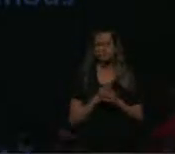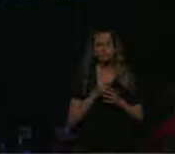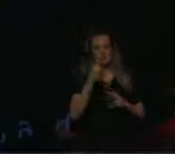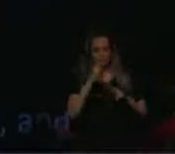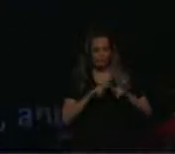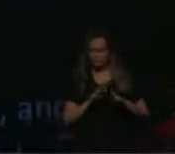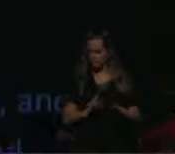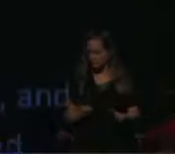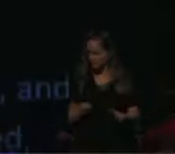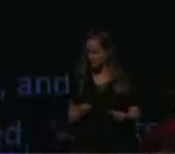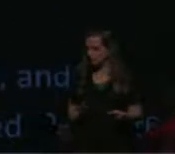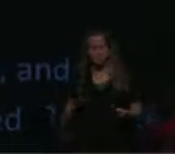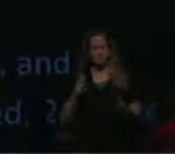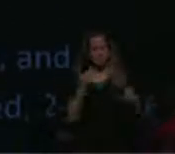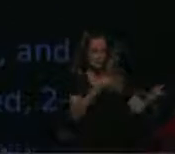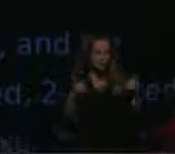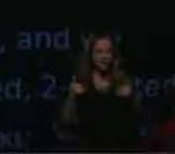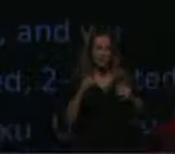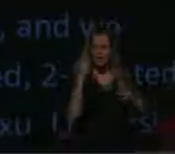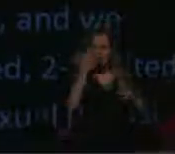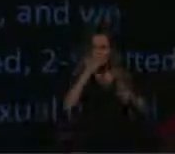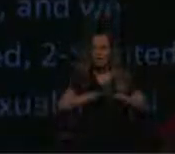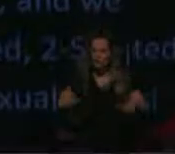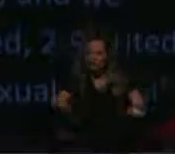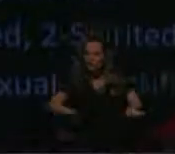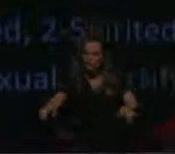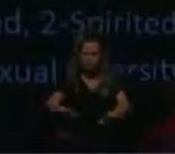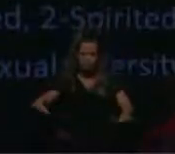the floor here in the front and also on a table at the back by the door if you